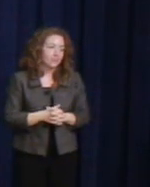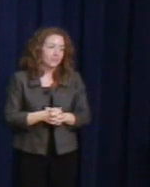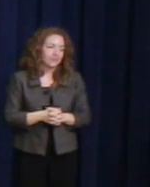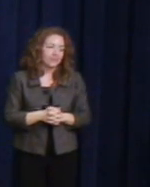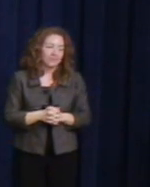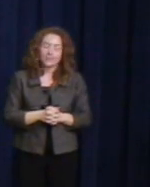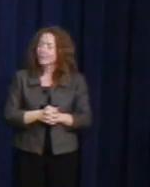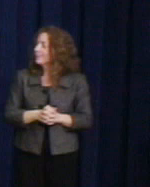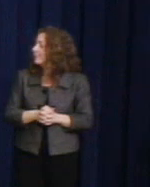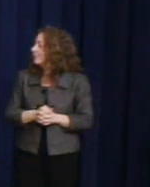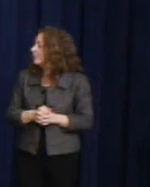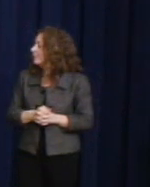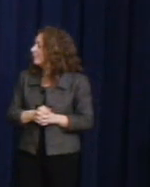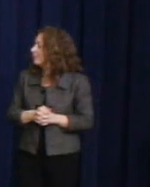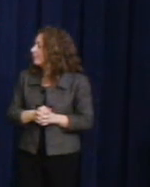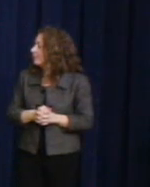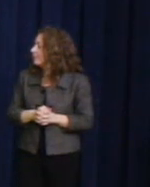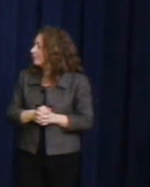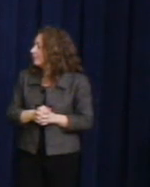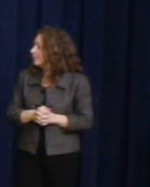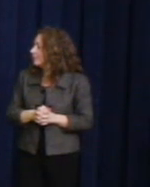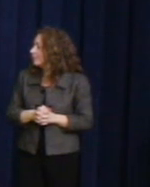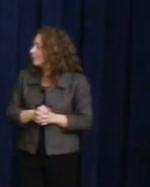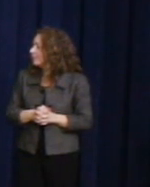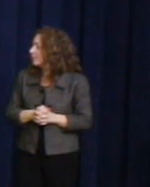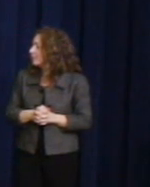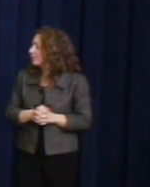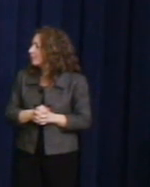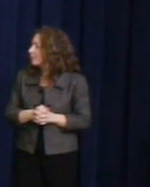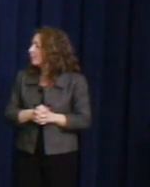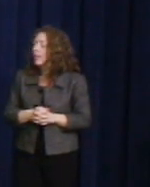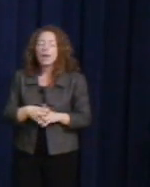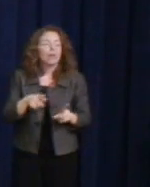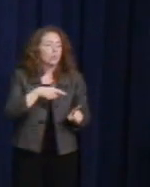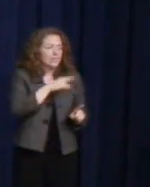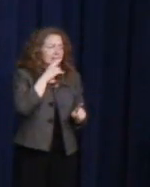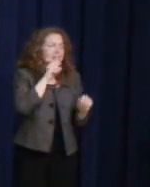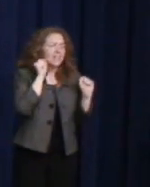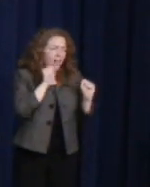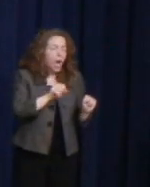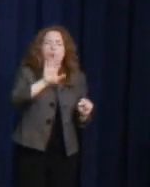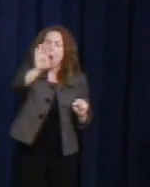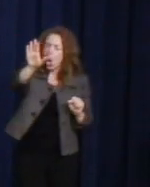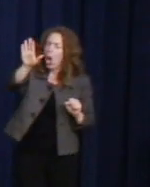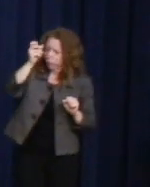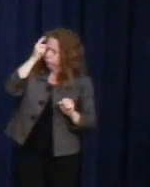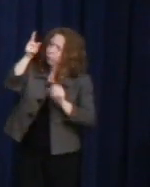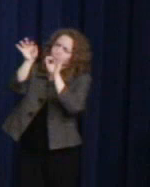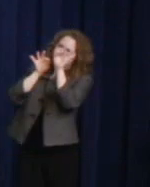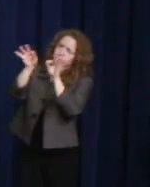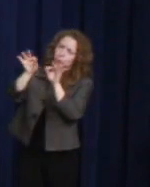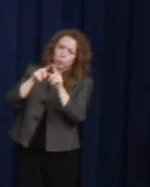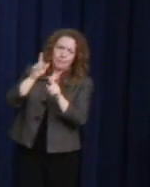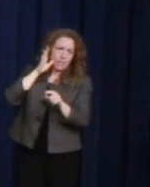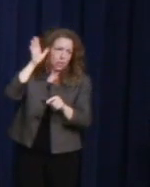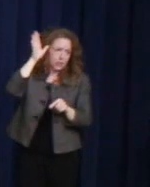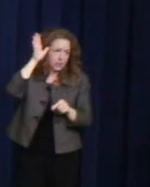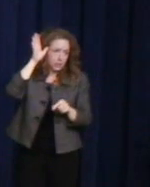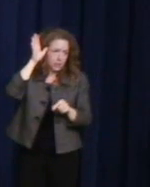could probably explain that kiss to their parents without batting an eye. They understand what love is.